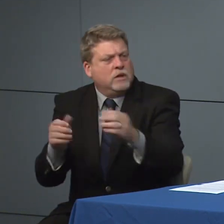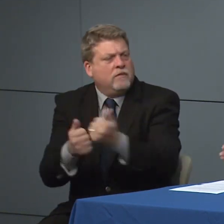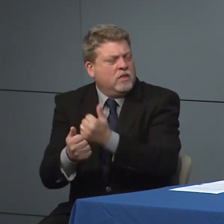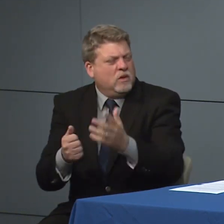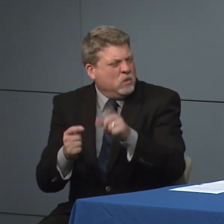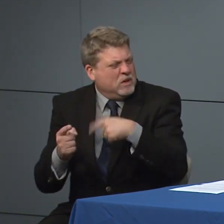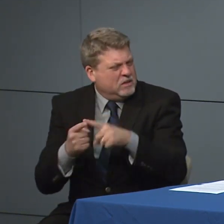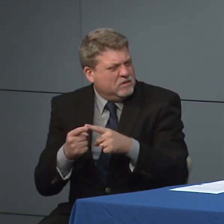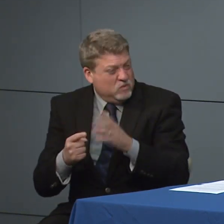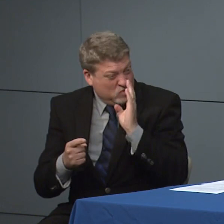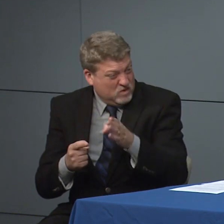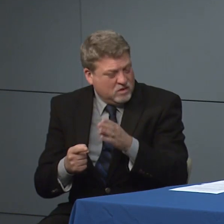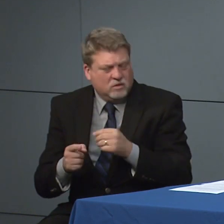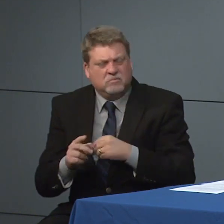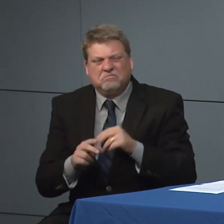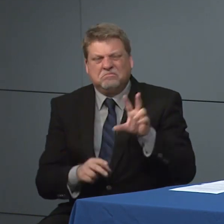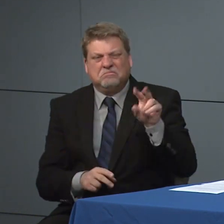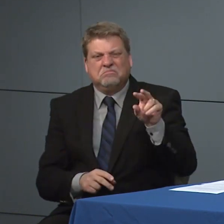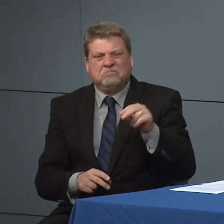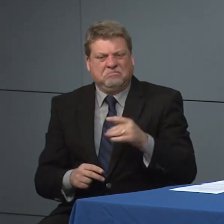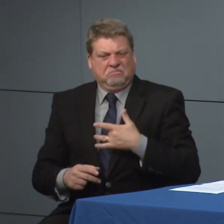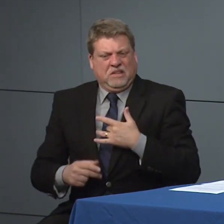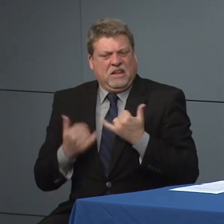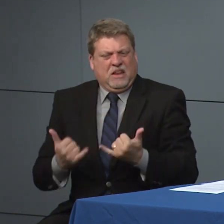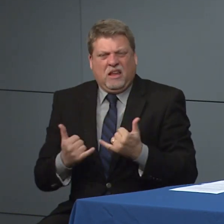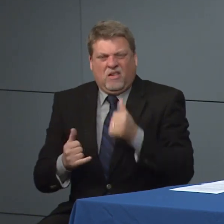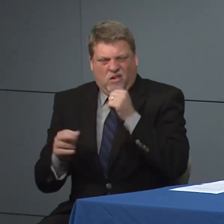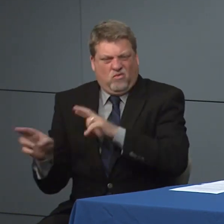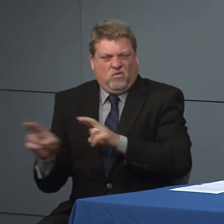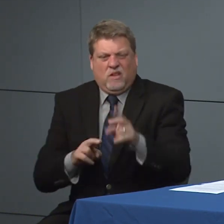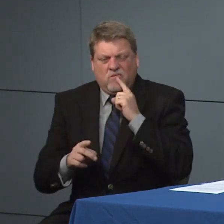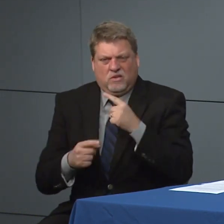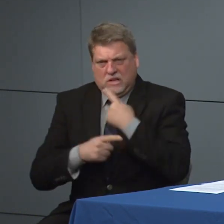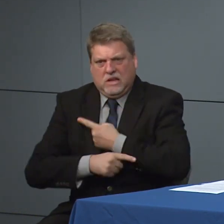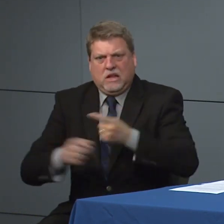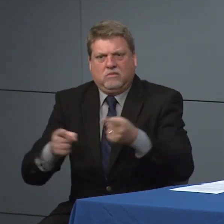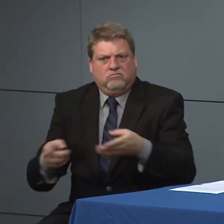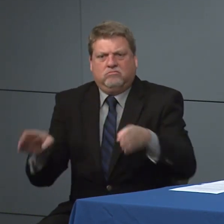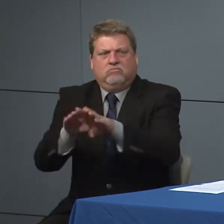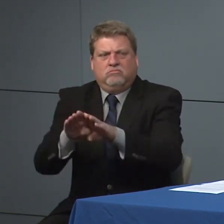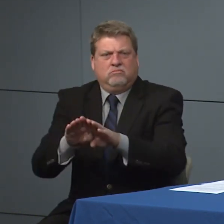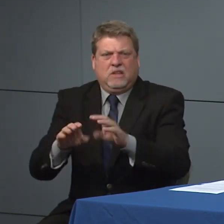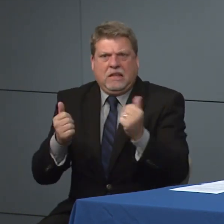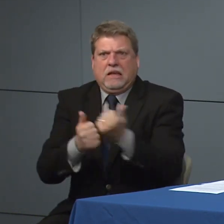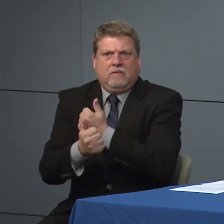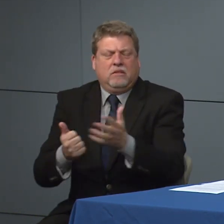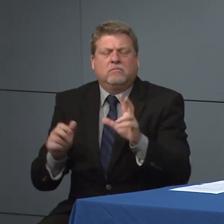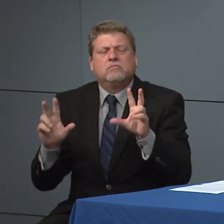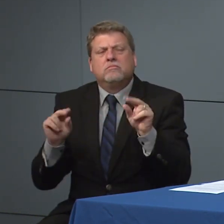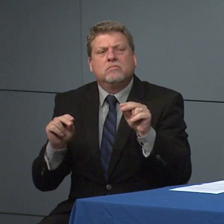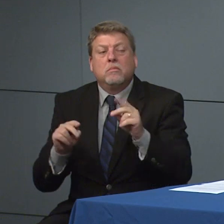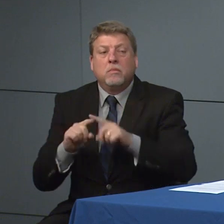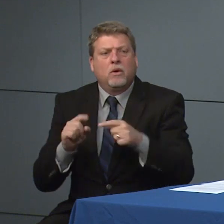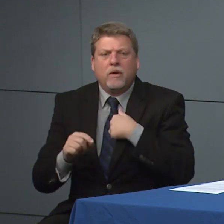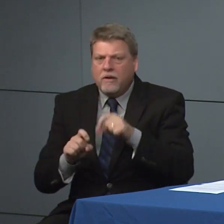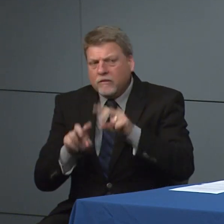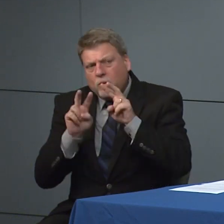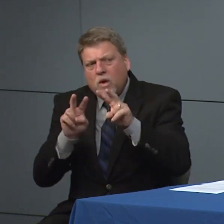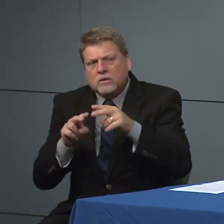some more steps to to get to before we would before we get to that step but continue to reassess and changing recommendations as we see.